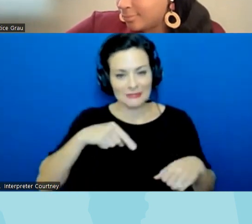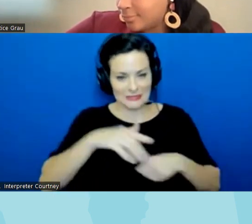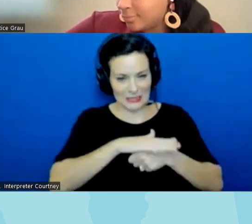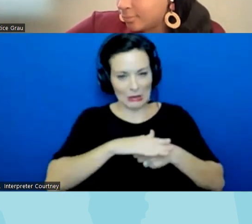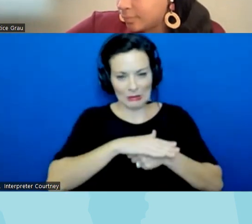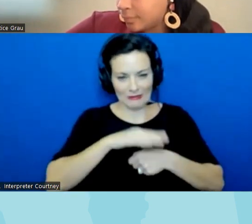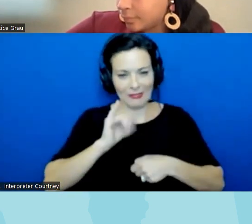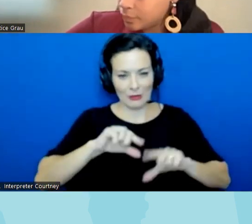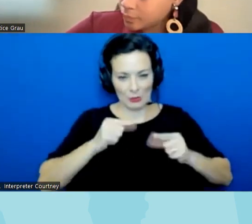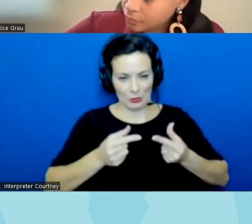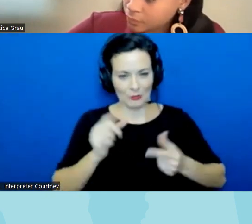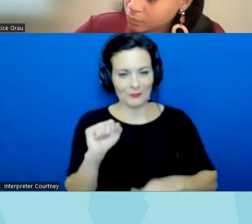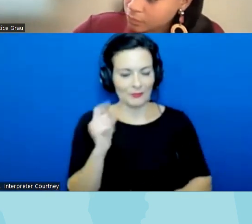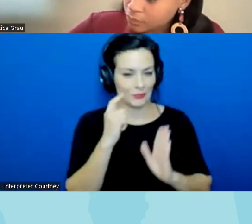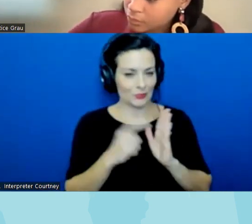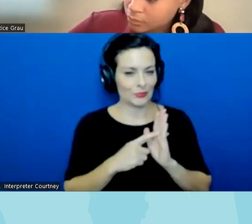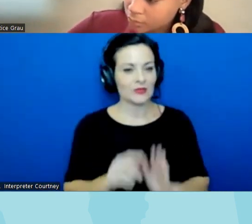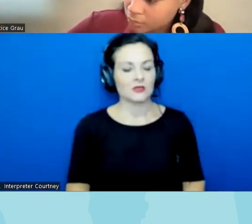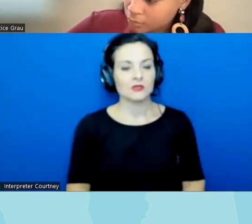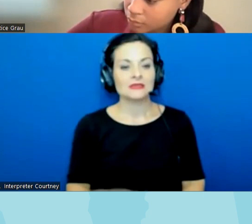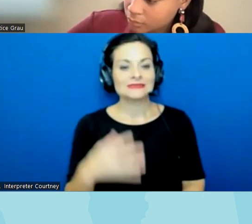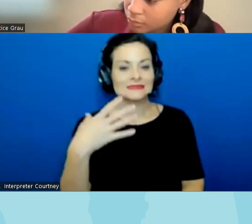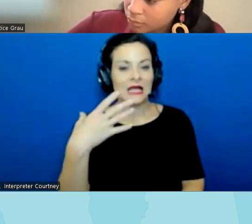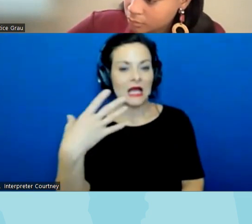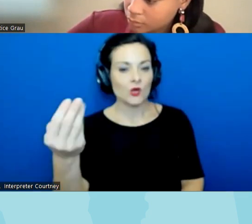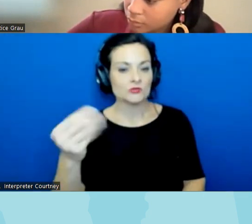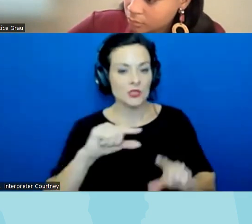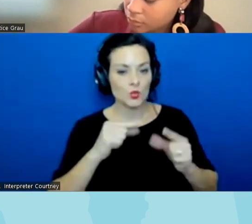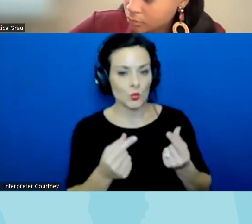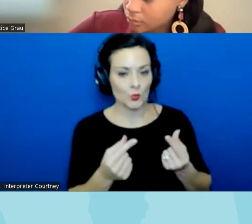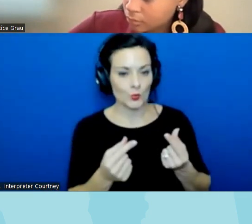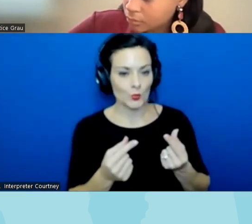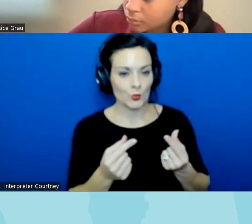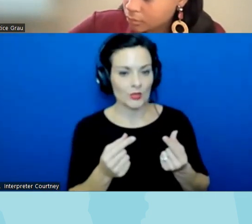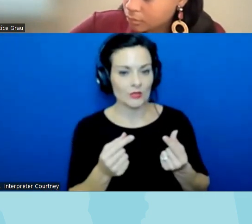try to lift up is that these are outside groups and they are not many of which are not parents